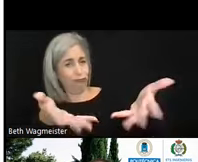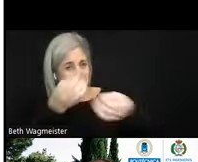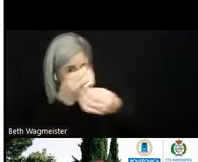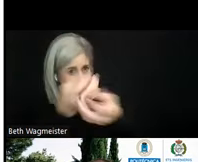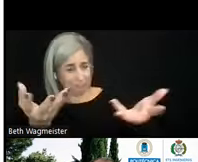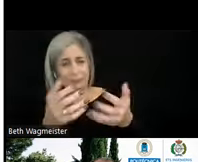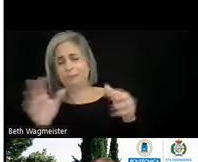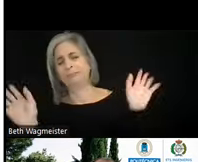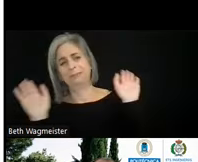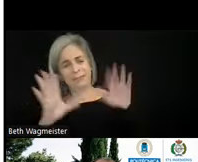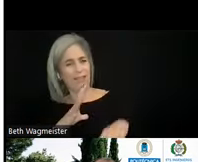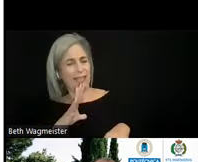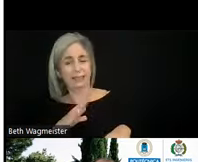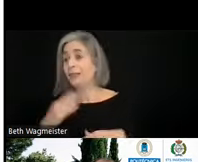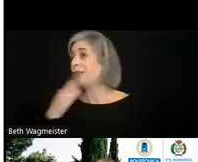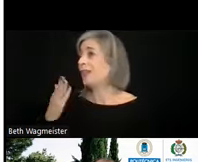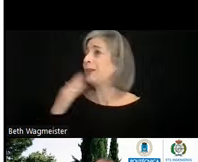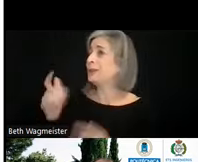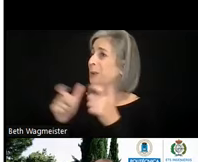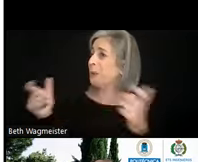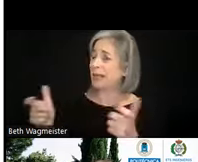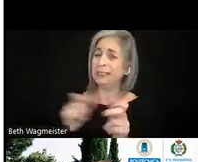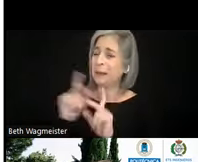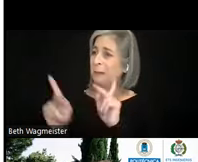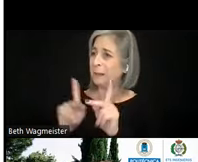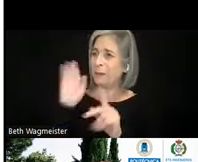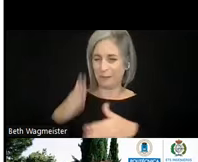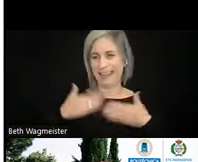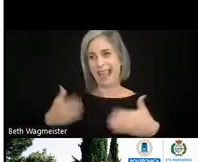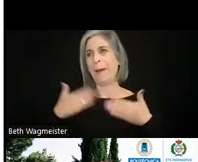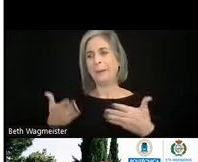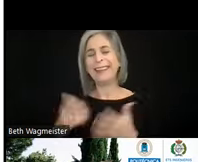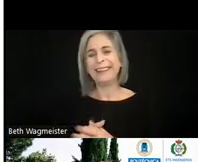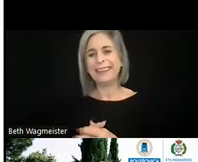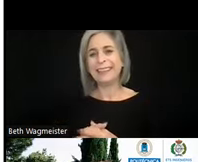Thank you very much. So people will be happy. We had some kind of more